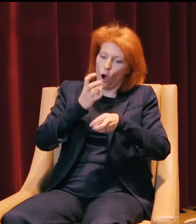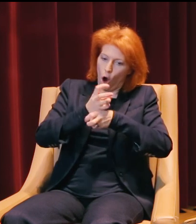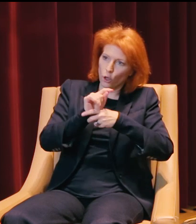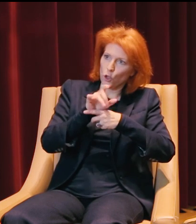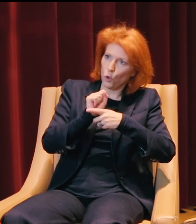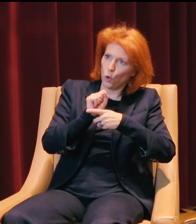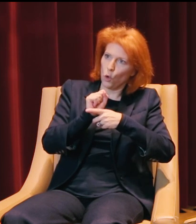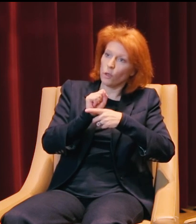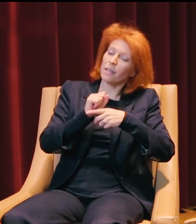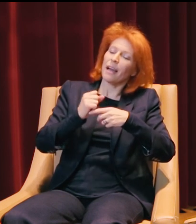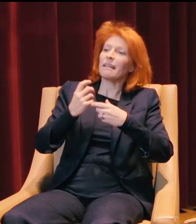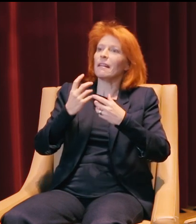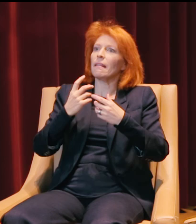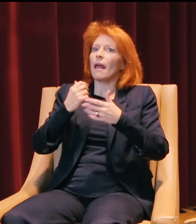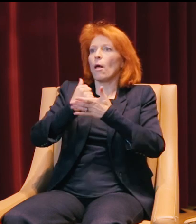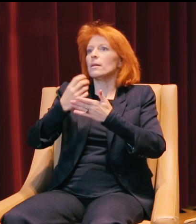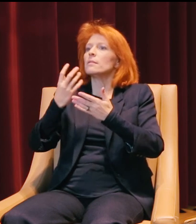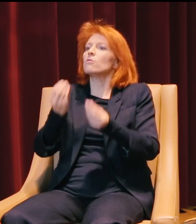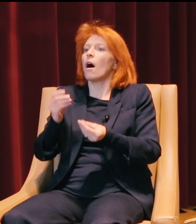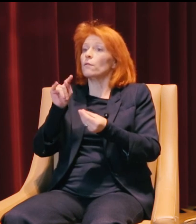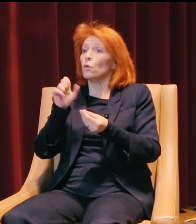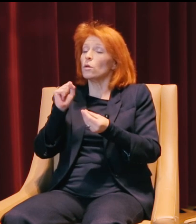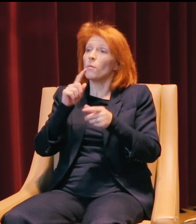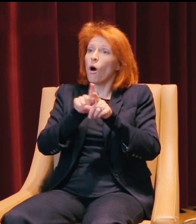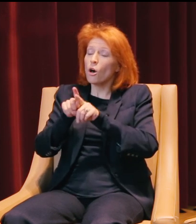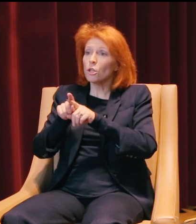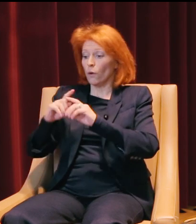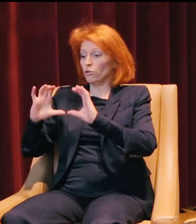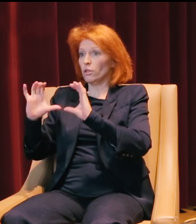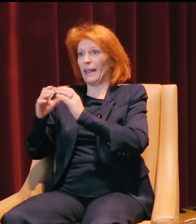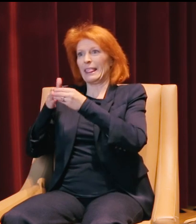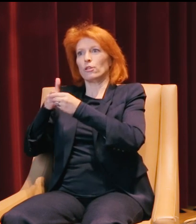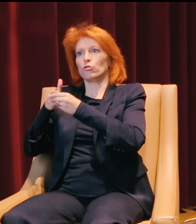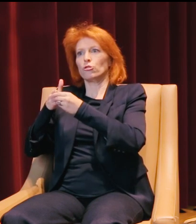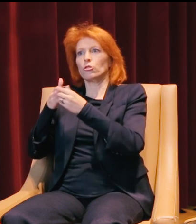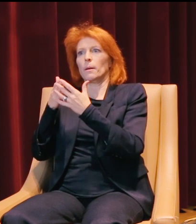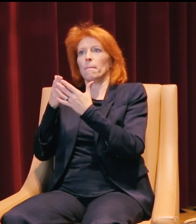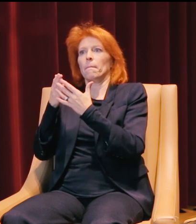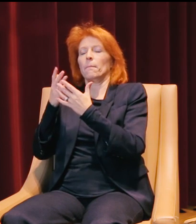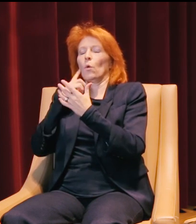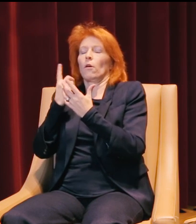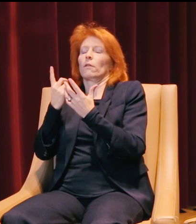accompany soft tools very well. But at the same time, a certificate in leadership would also be pretty invaluable.